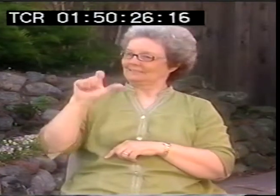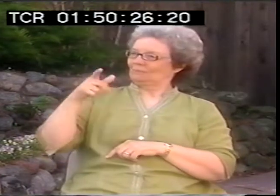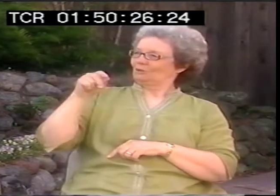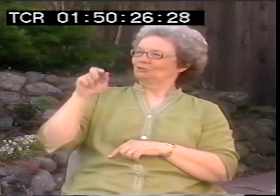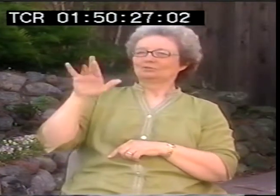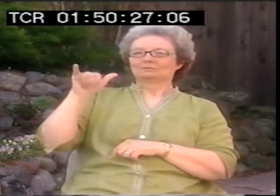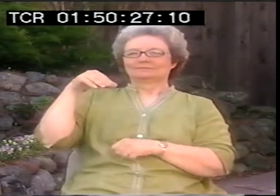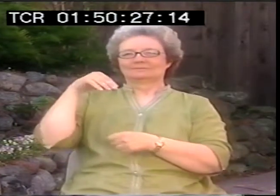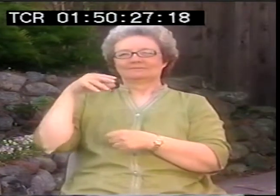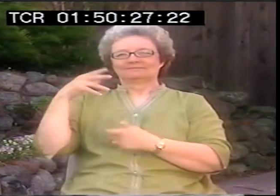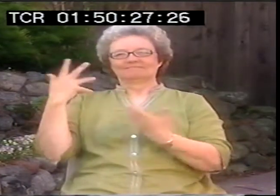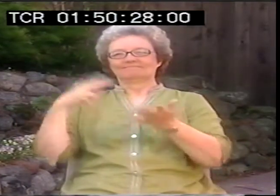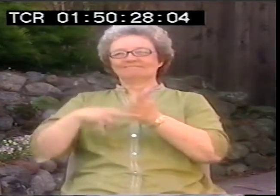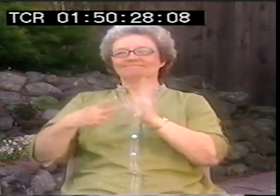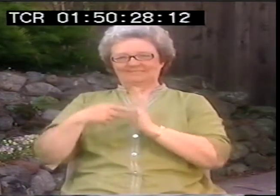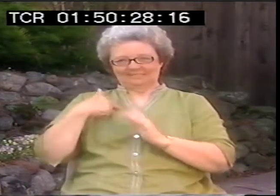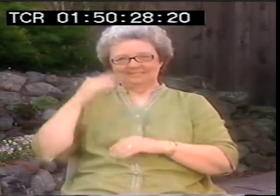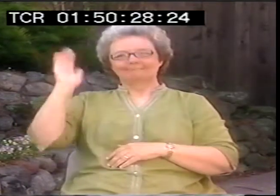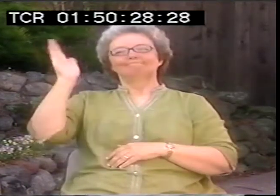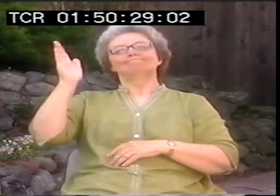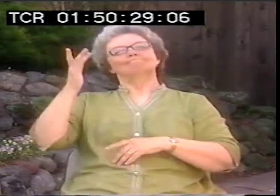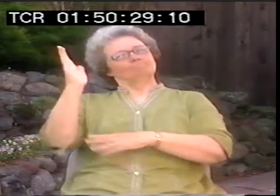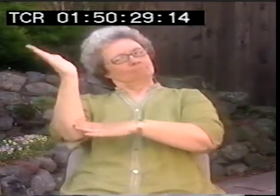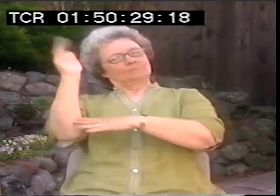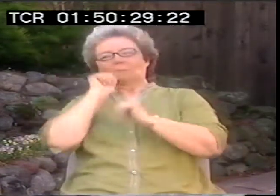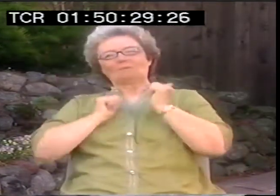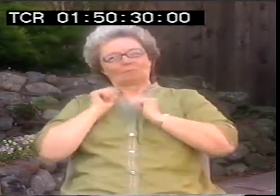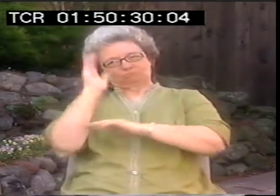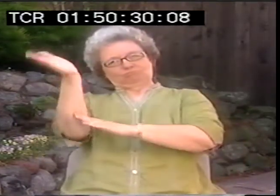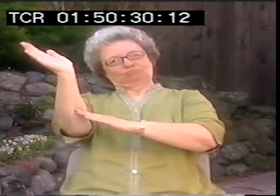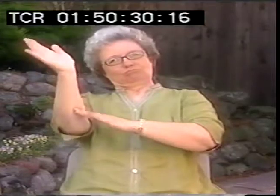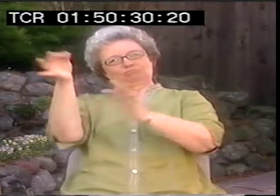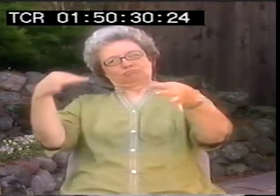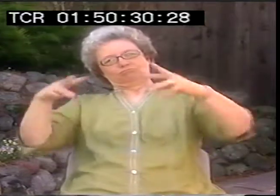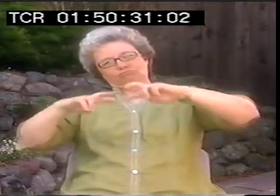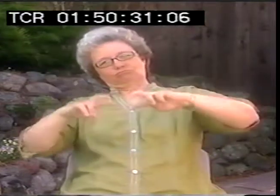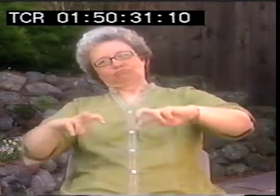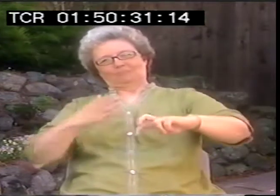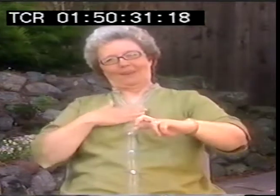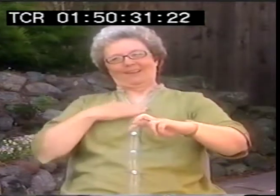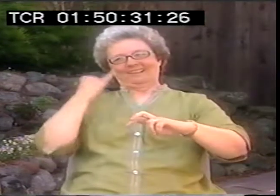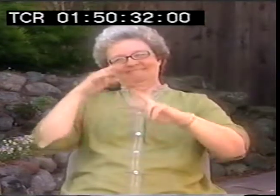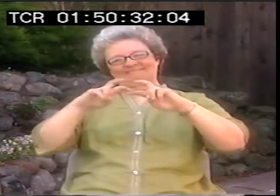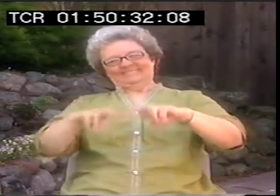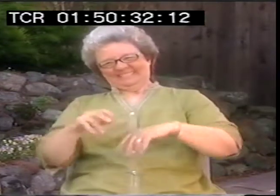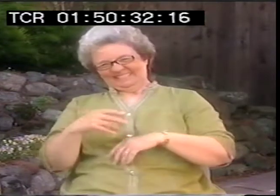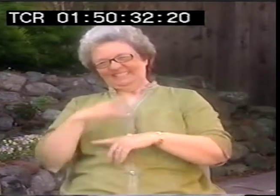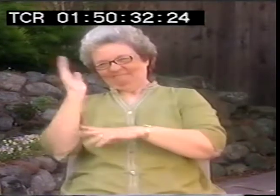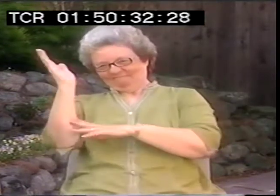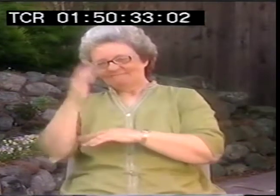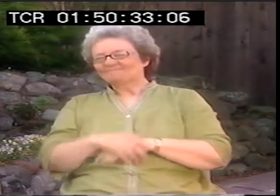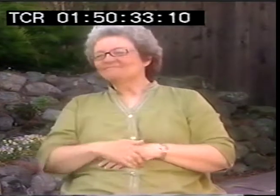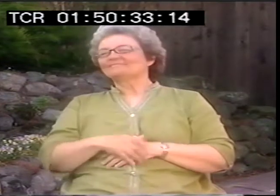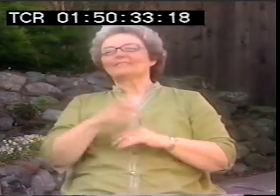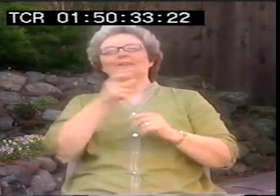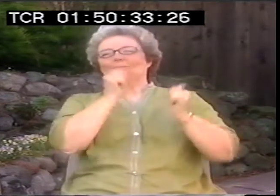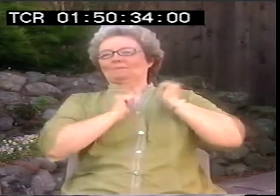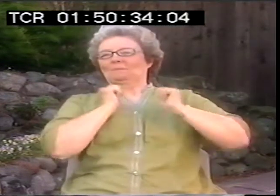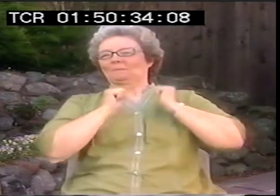And that specifically was a poetry performance. I was giving a talk about that, about ASL poetry, the meaning of it.